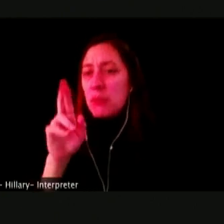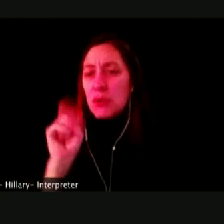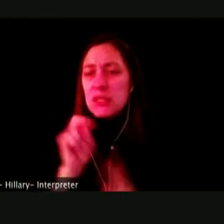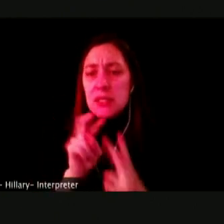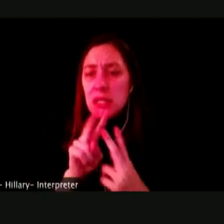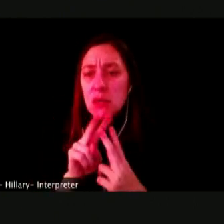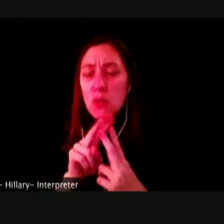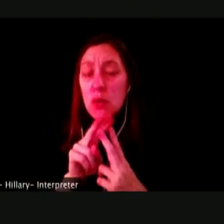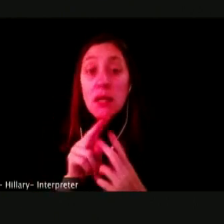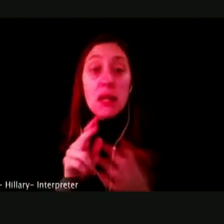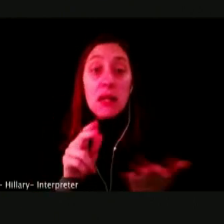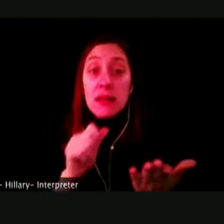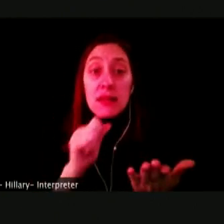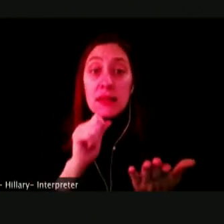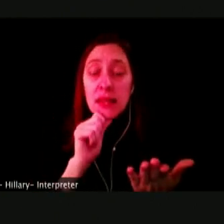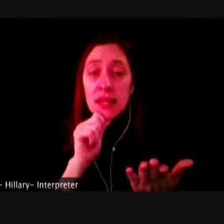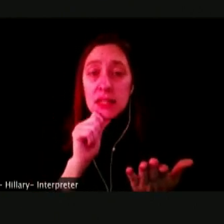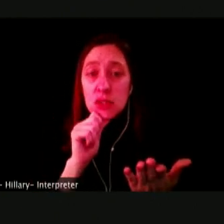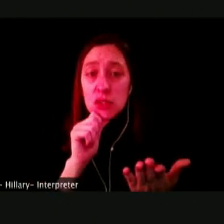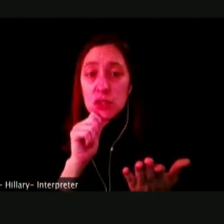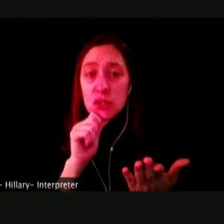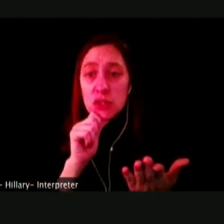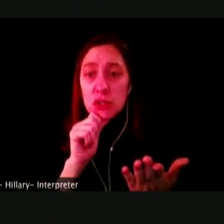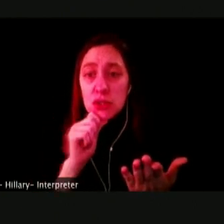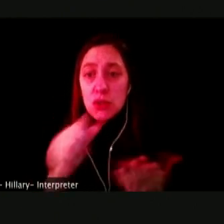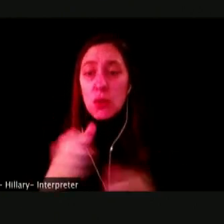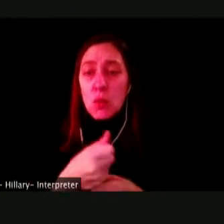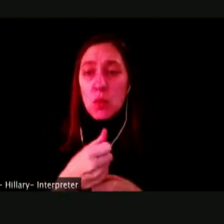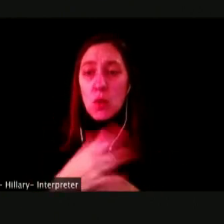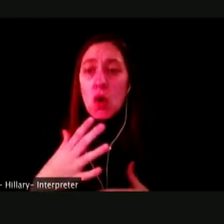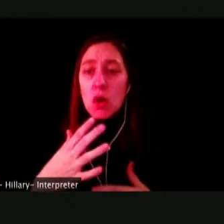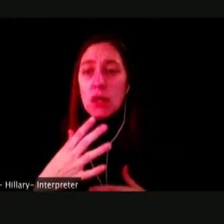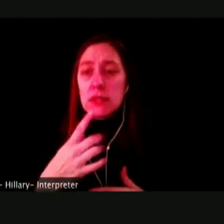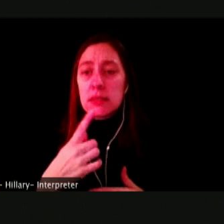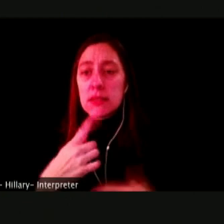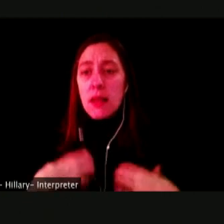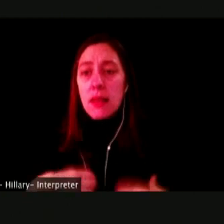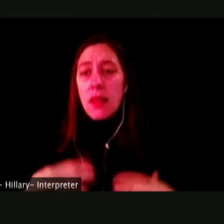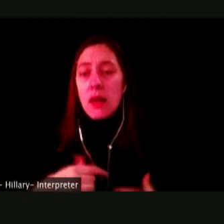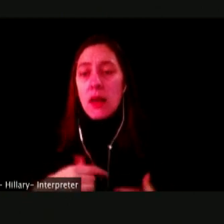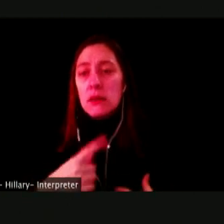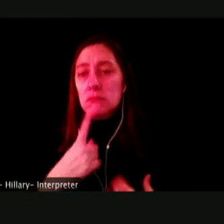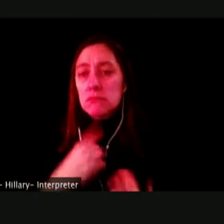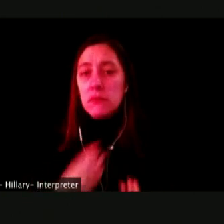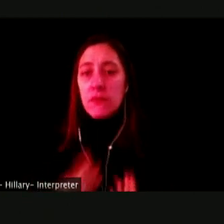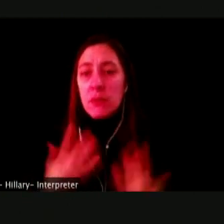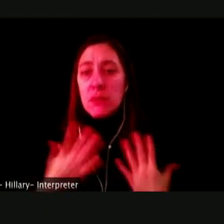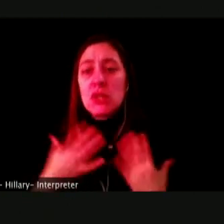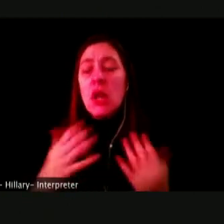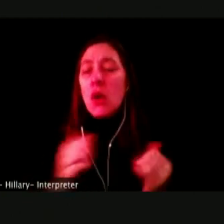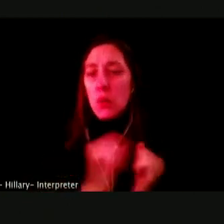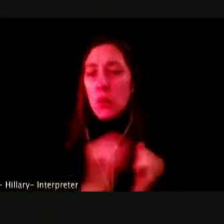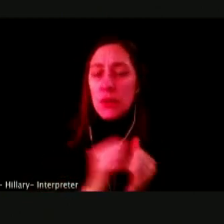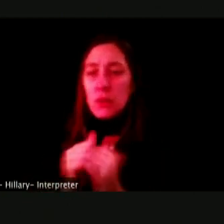THEY DO NOT USE LUNG INFORMATION FOR THIS IS WITH OR WITHOUT NICOTINE SEE IT CLEAN CLEARLY SEEN HERE.